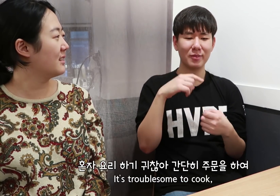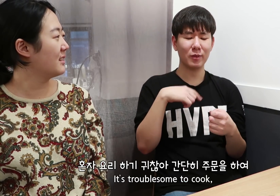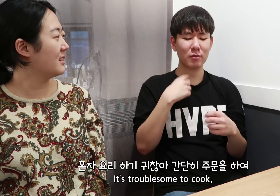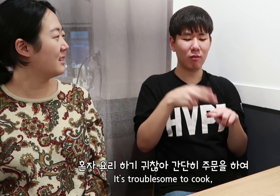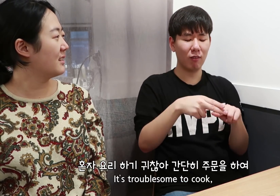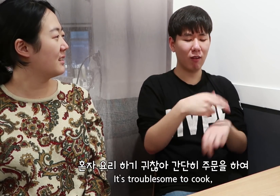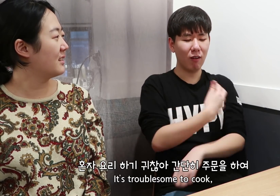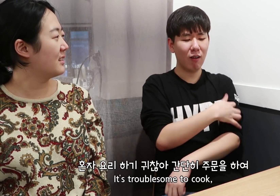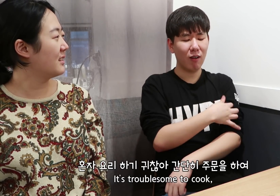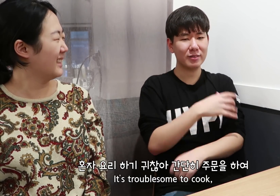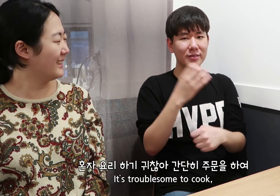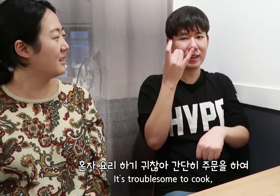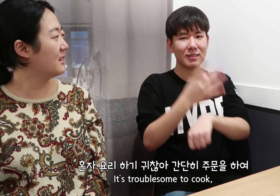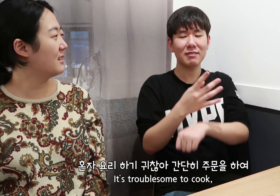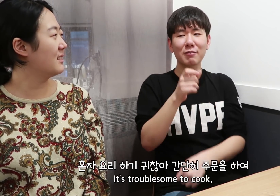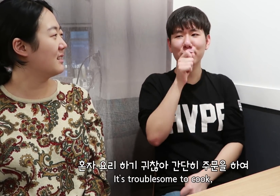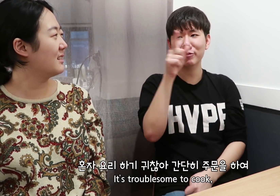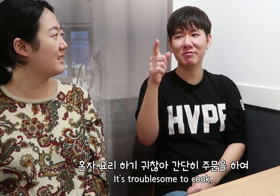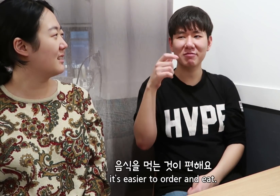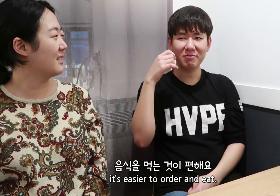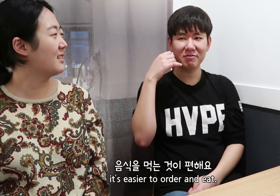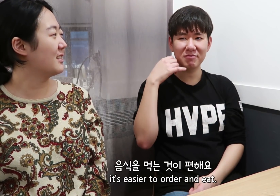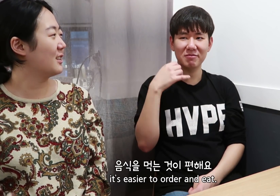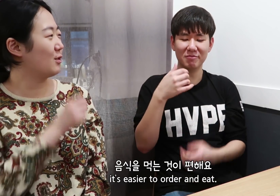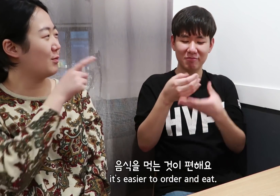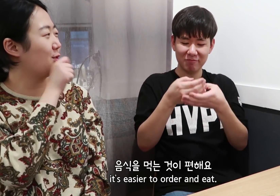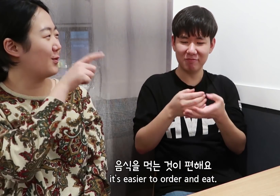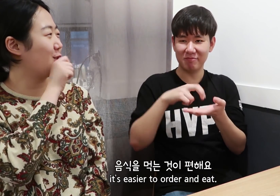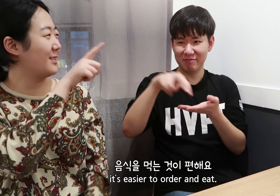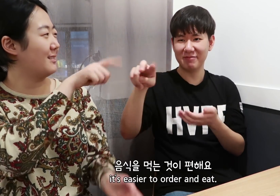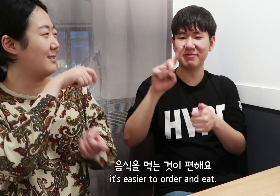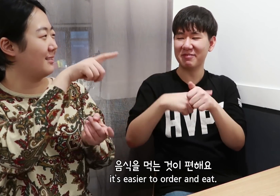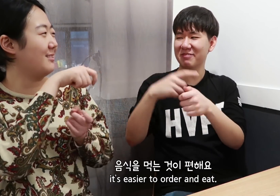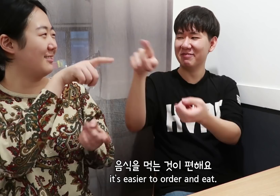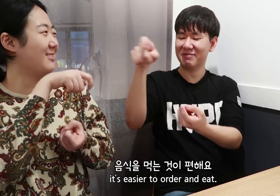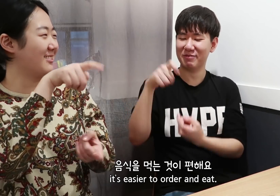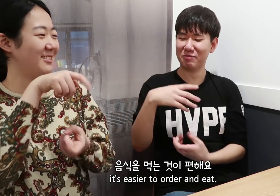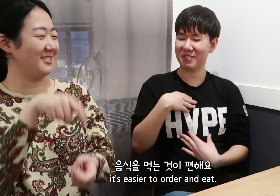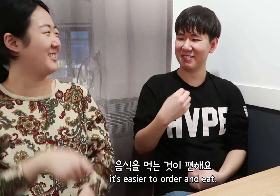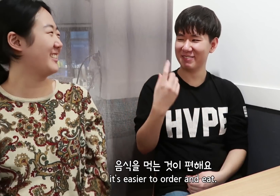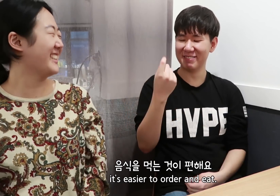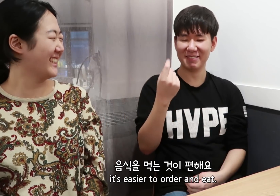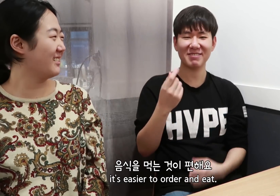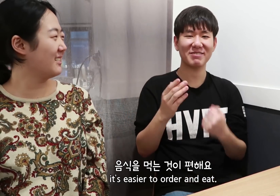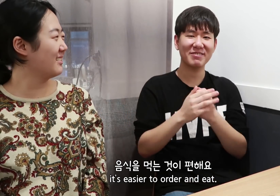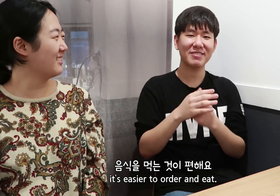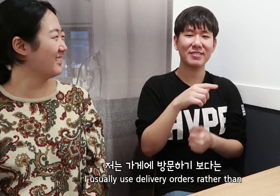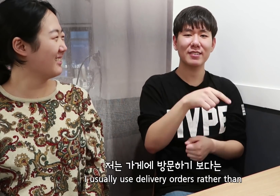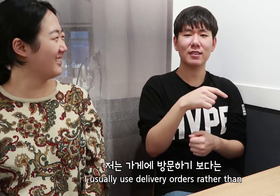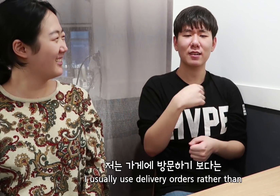It’s troublesome to cook, it’s easier to order and eat.